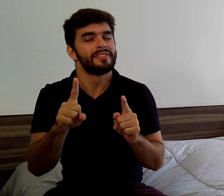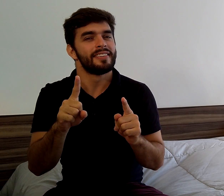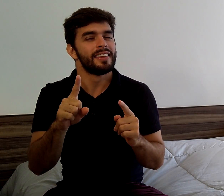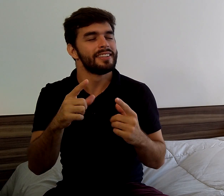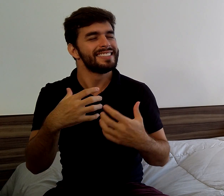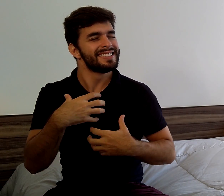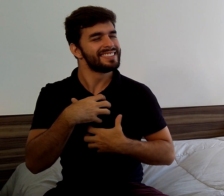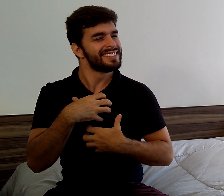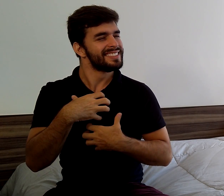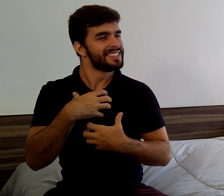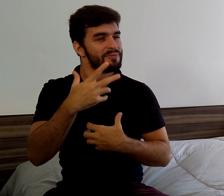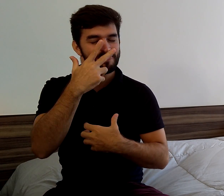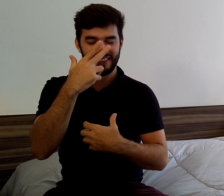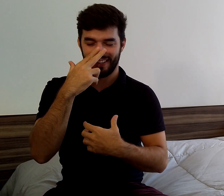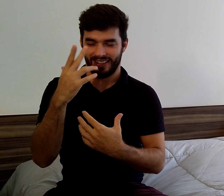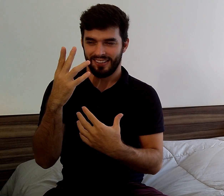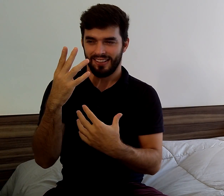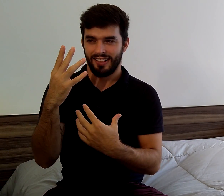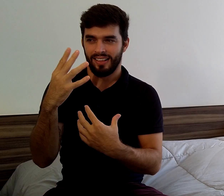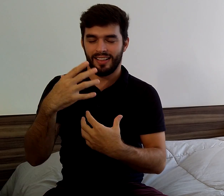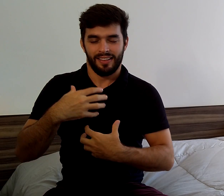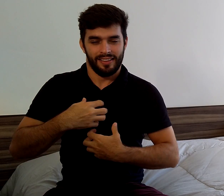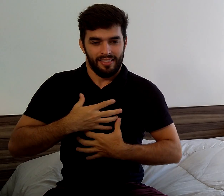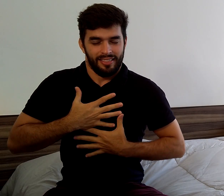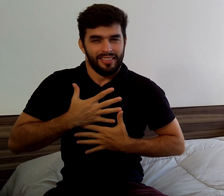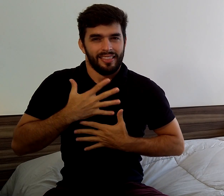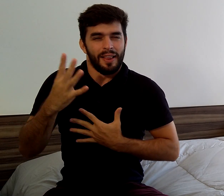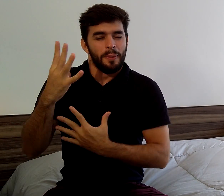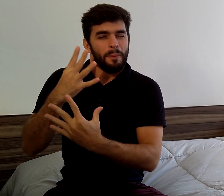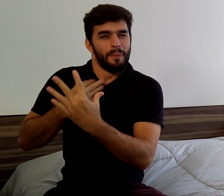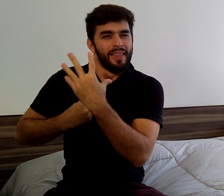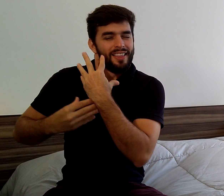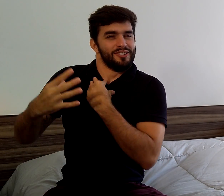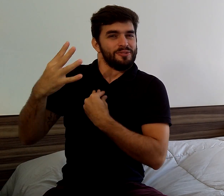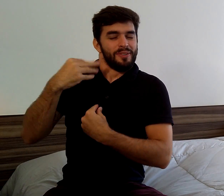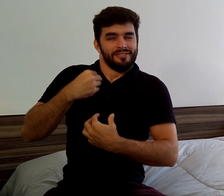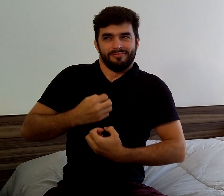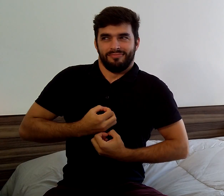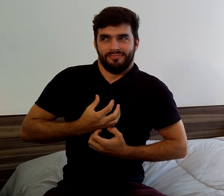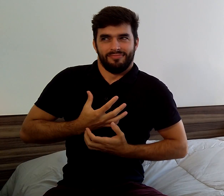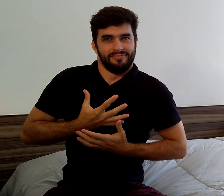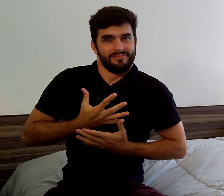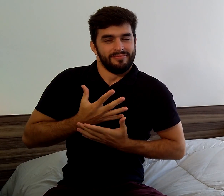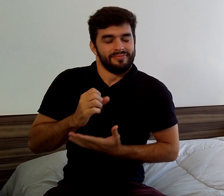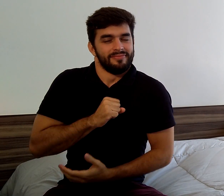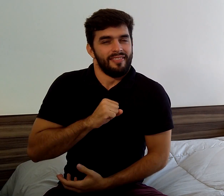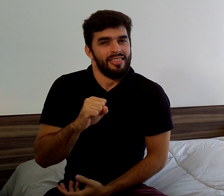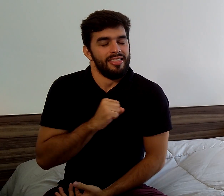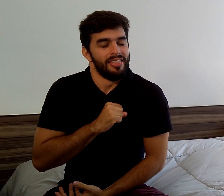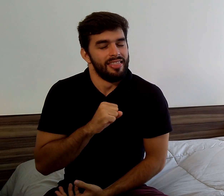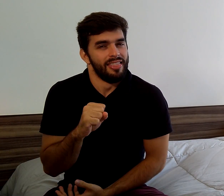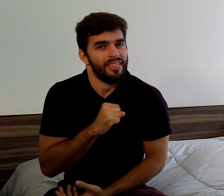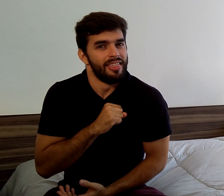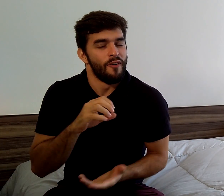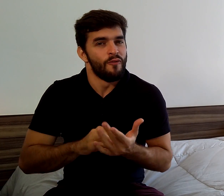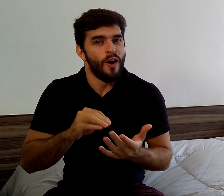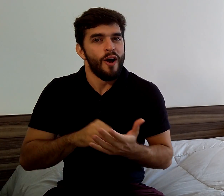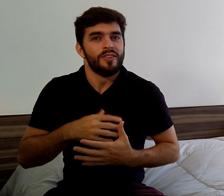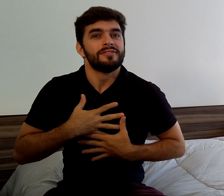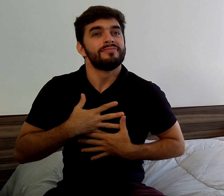That touched me a lot. My heart pounded,